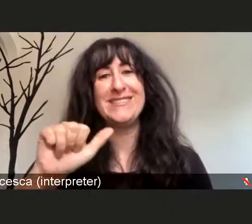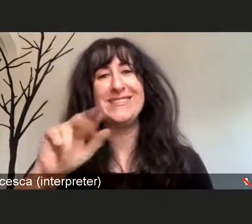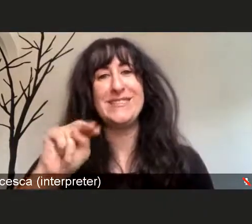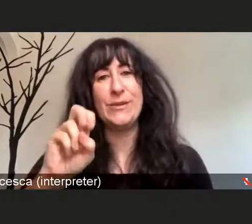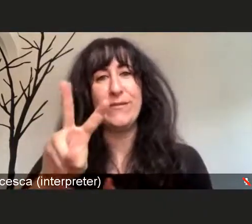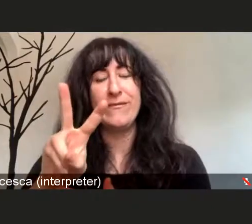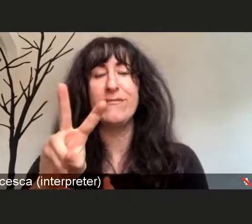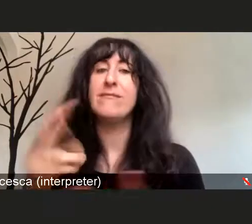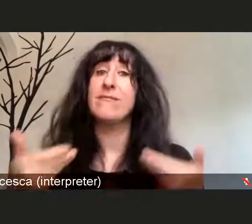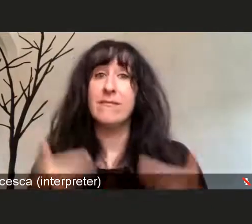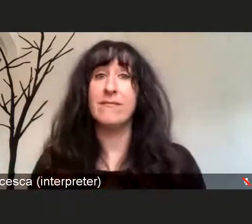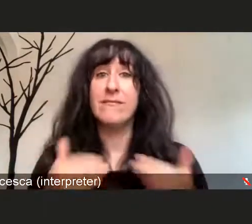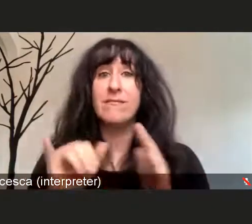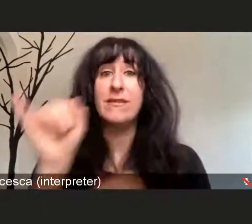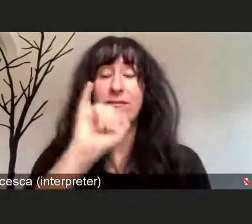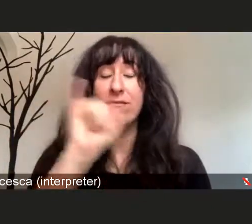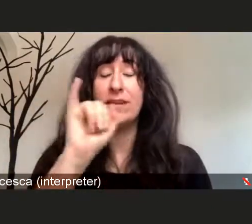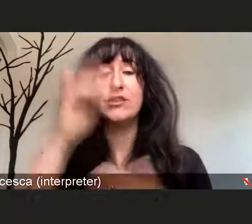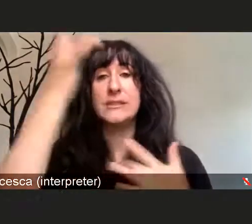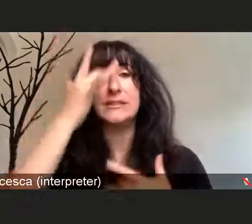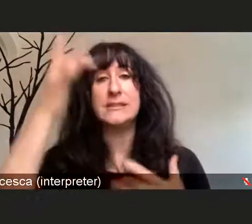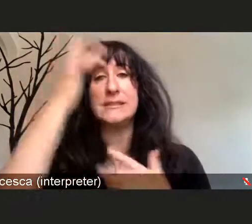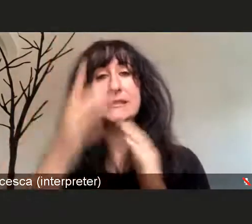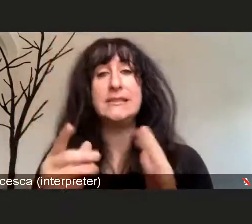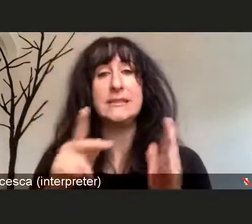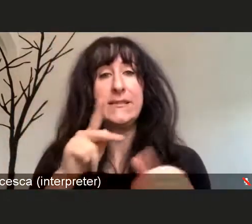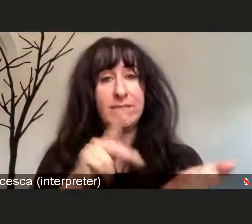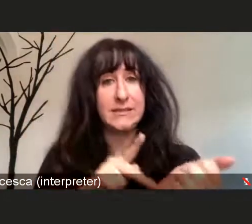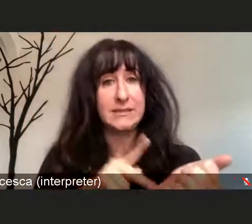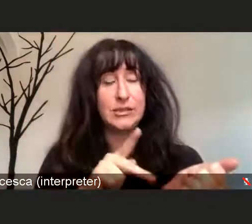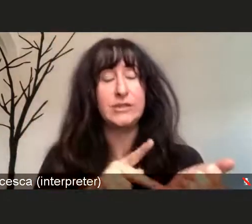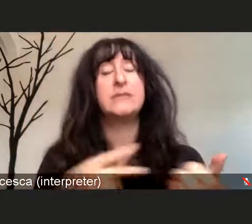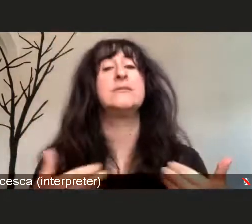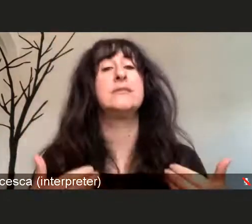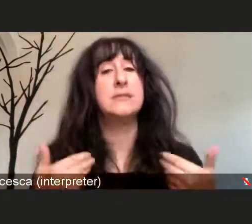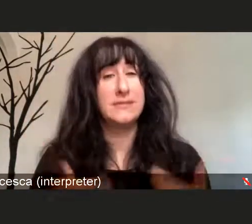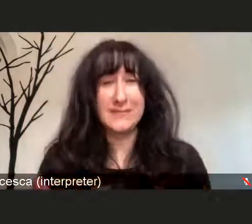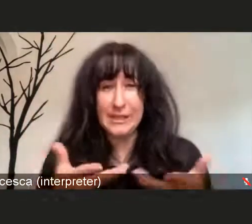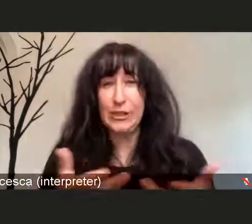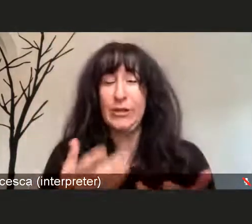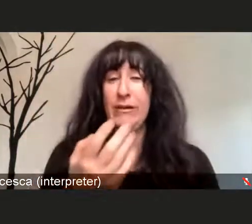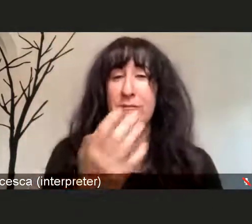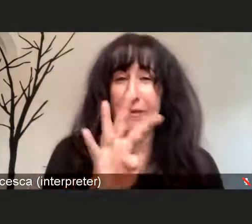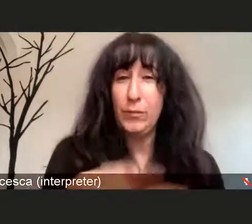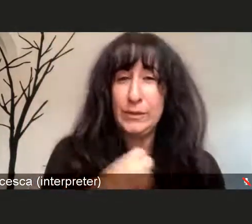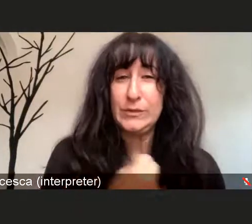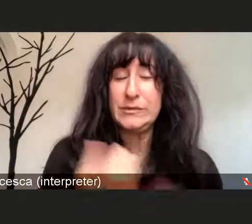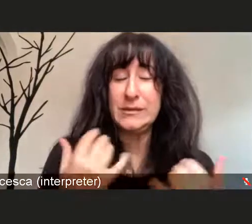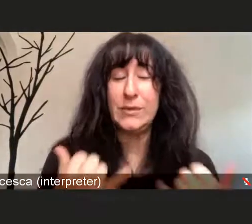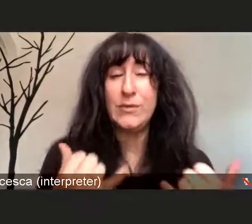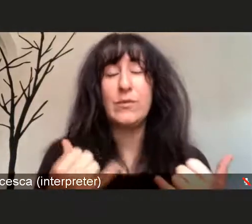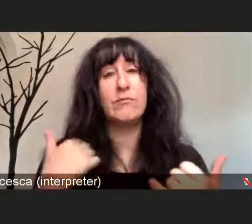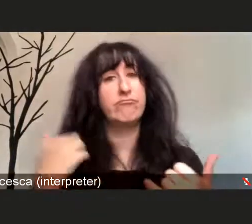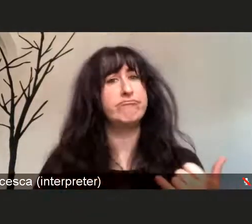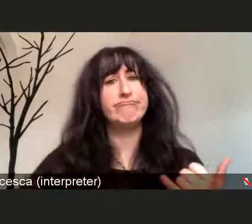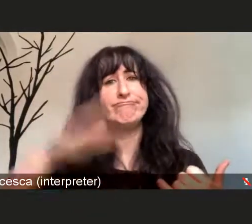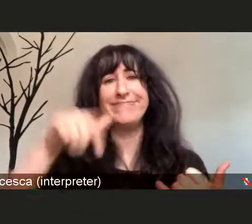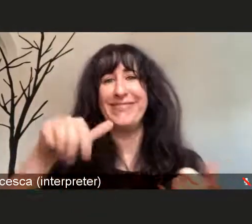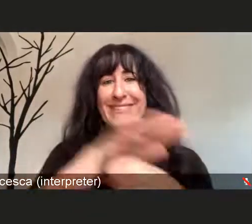I've been at Beebe for about four years now. I actually grew up in this area and have many family and friends that,